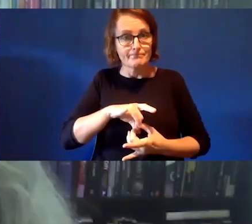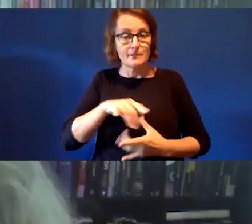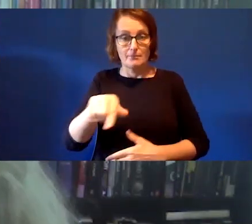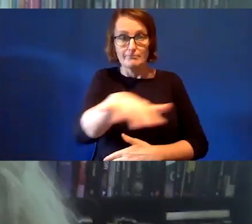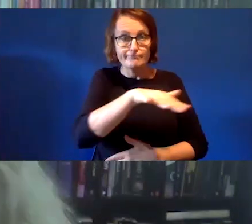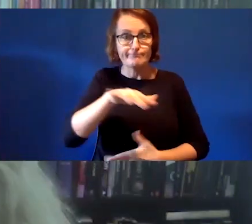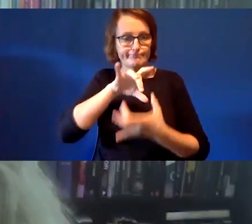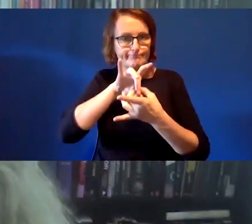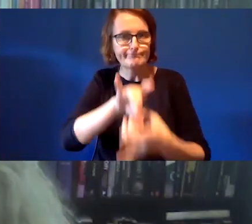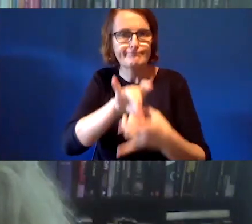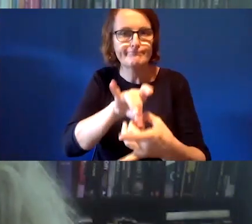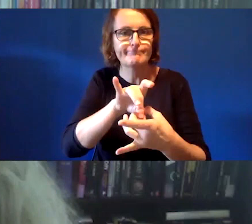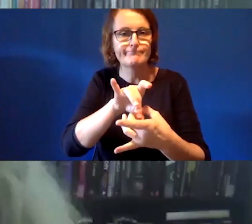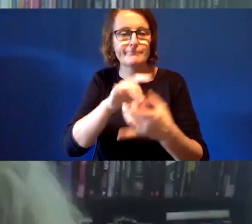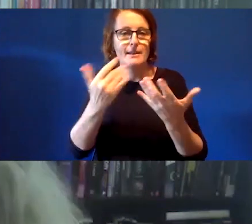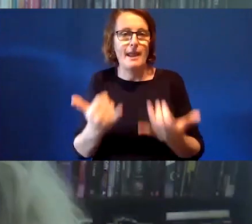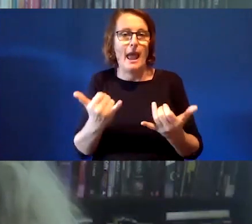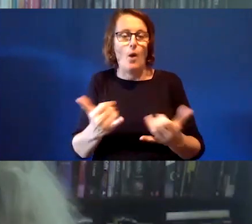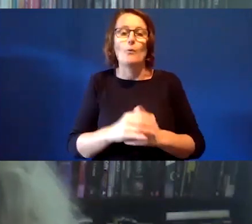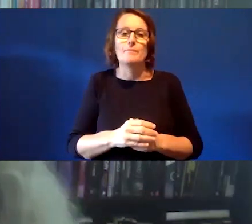We're going to go into a moment of